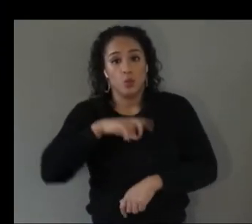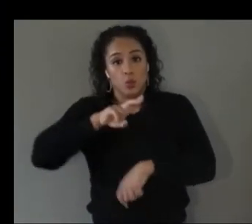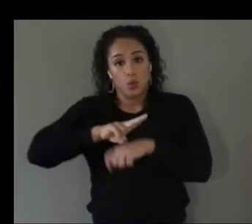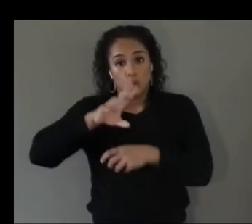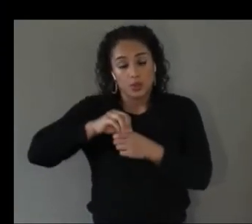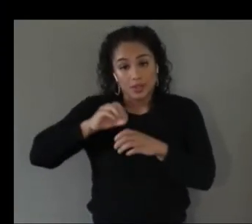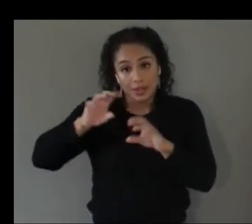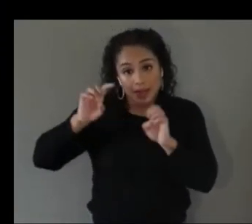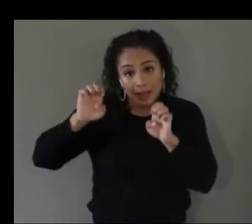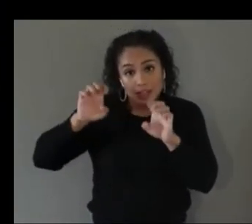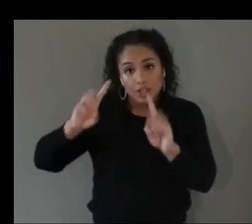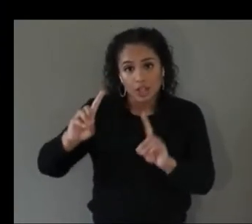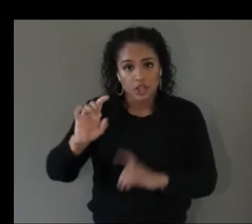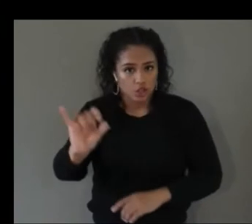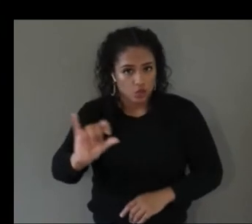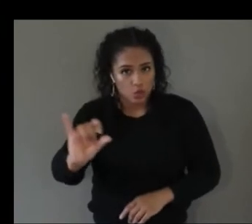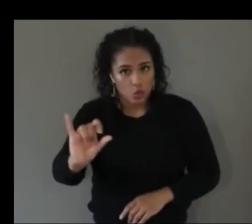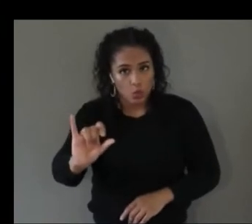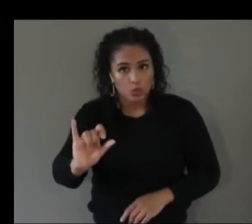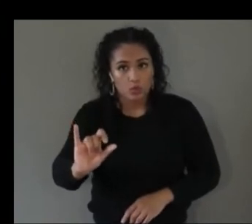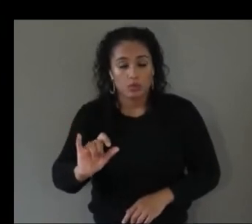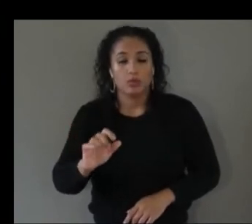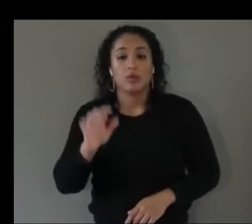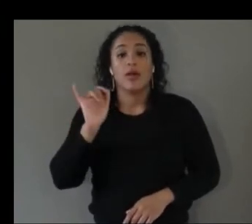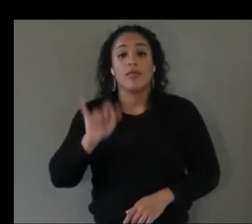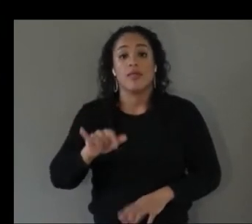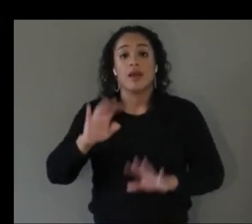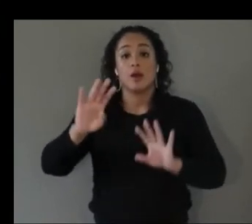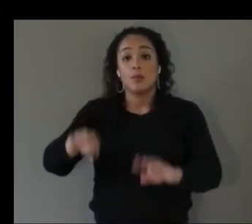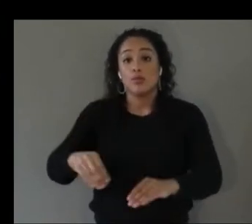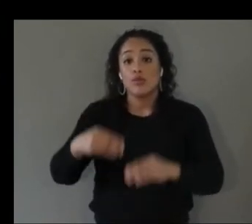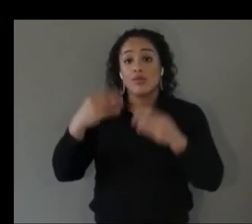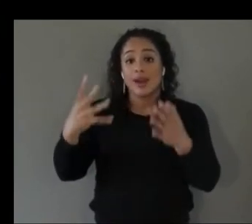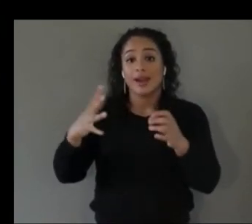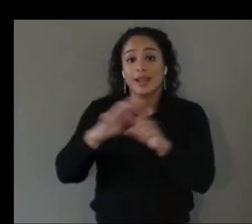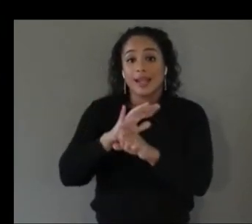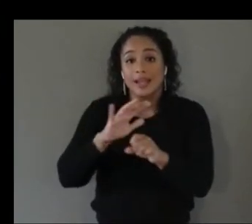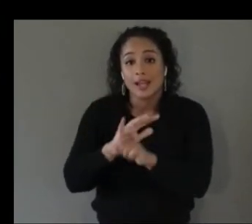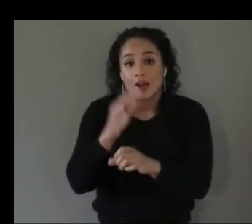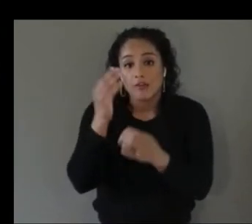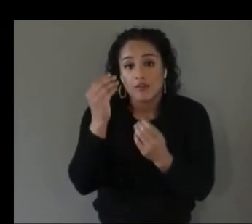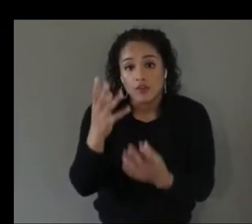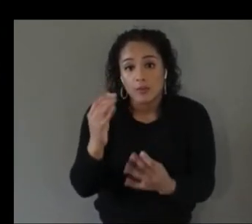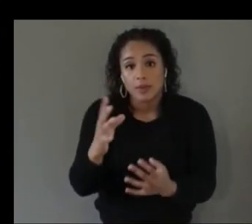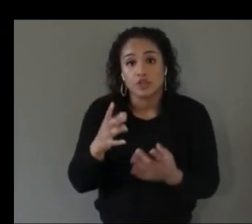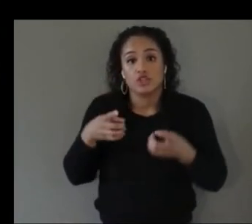providing uh enough information as you're doing the activity and that way it's kind of all built